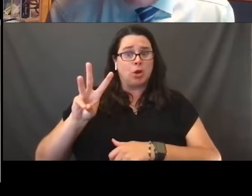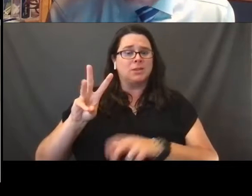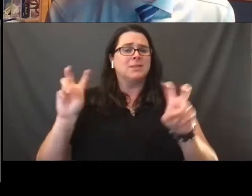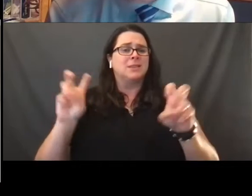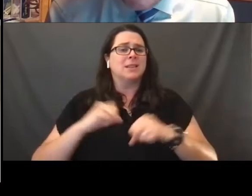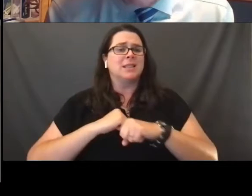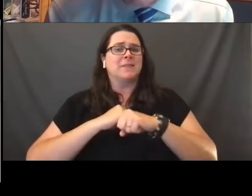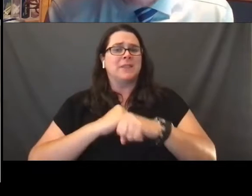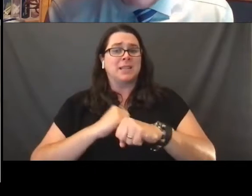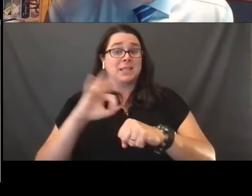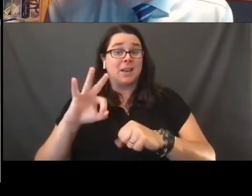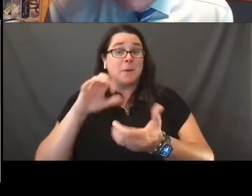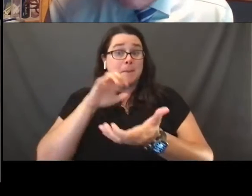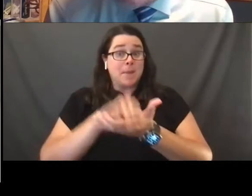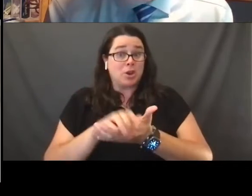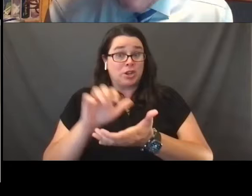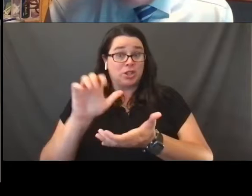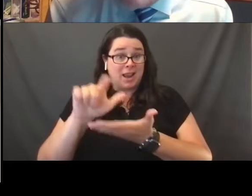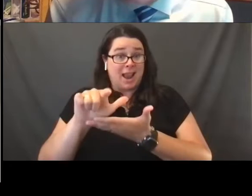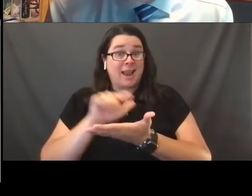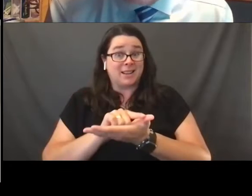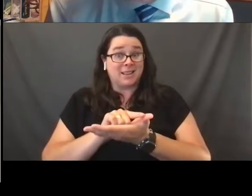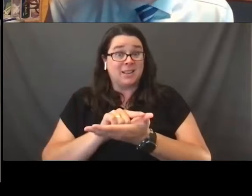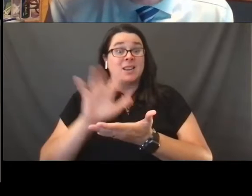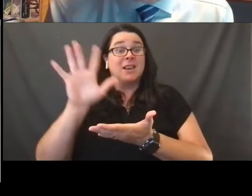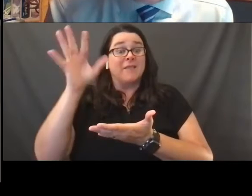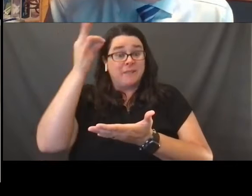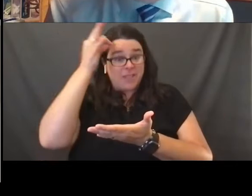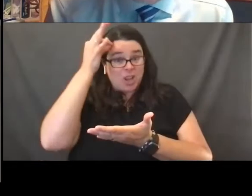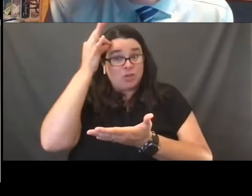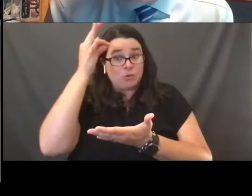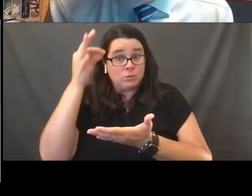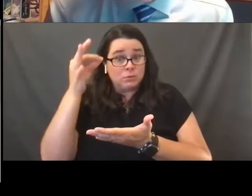a federal statute signed by yes, President Bill Clinton,